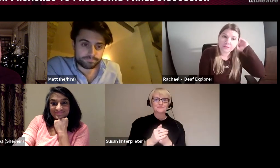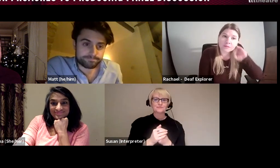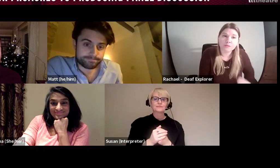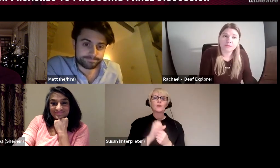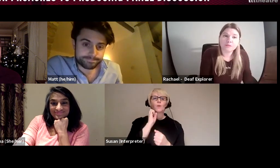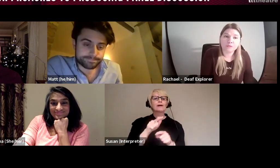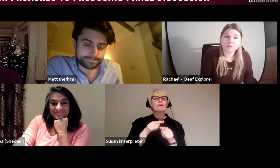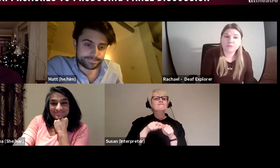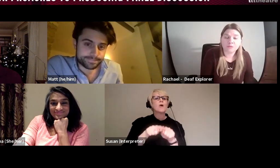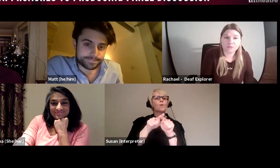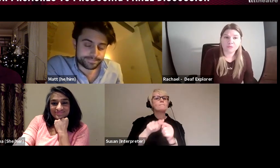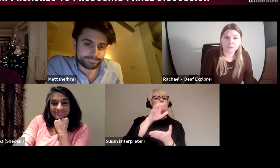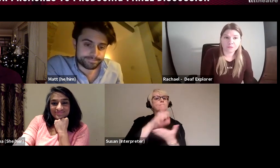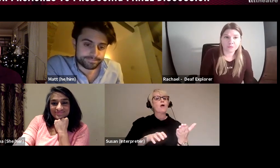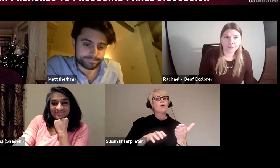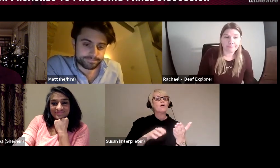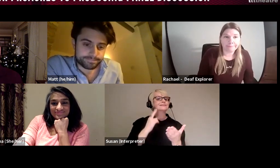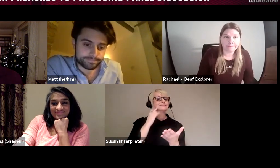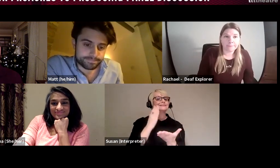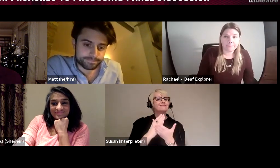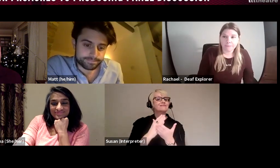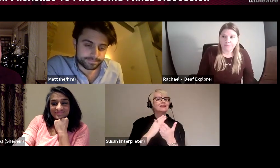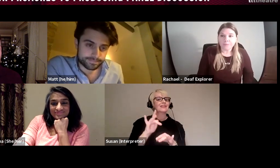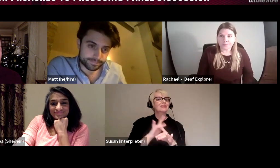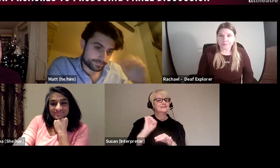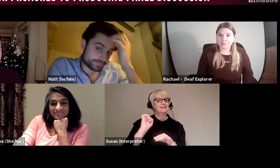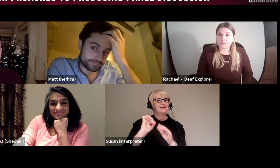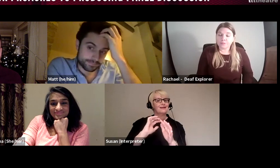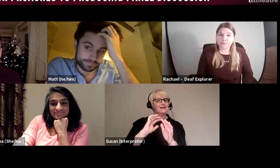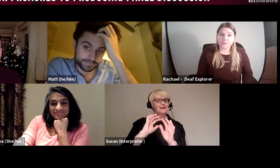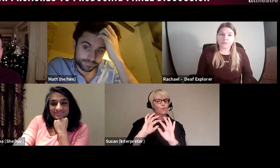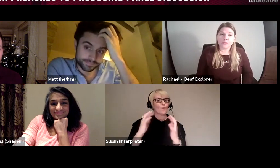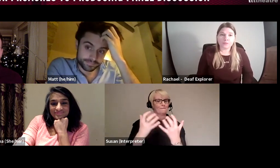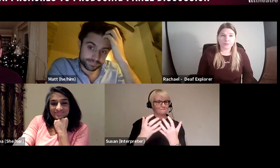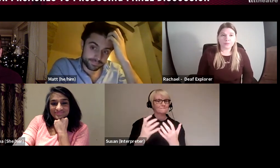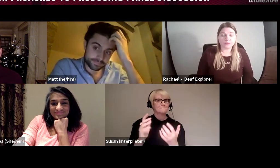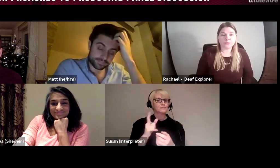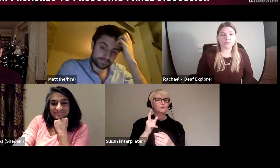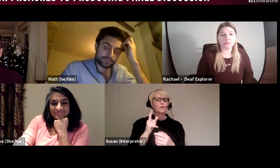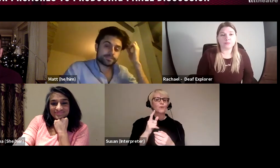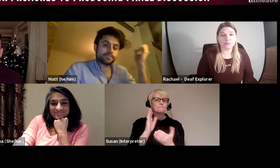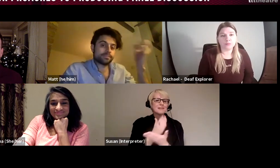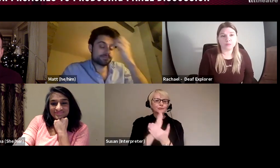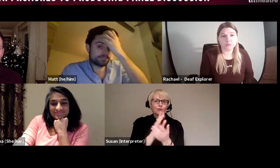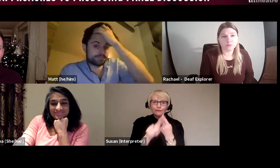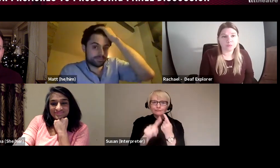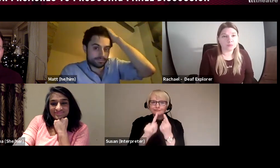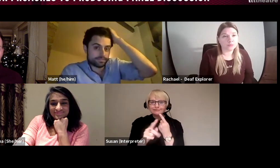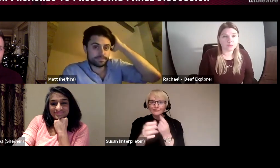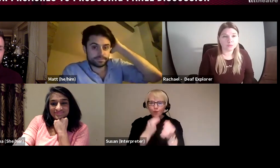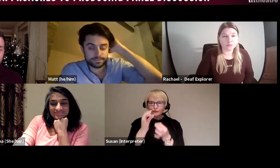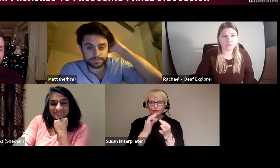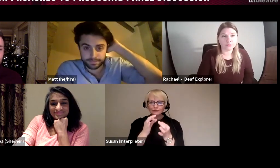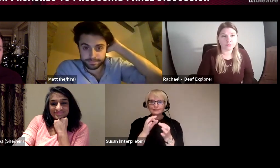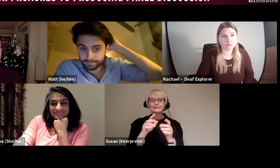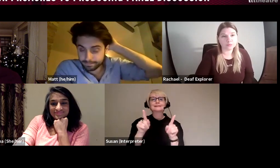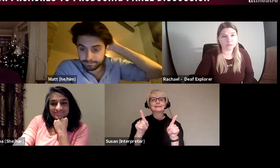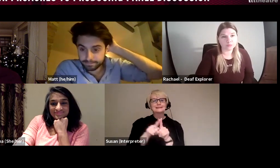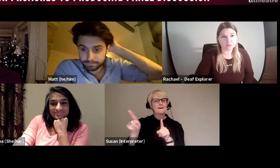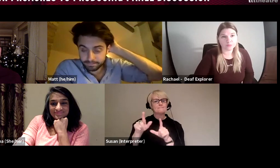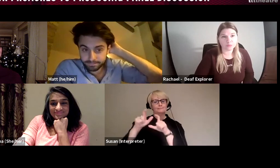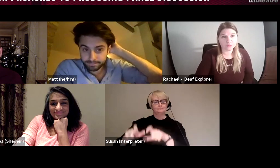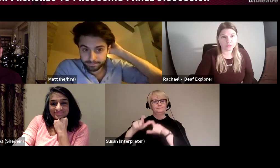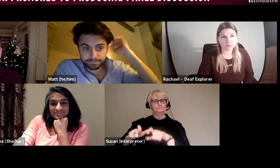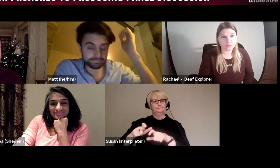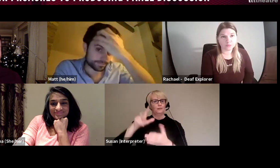on the Deafinitely Theatre web site. This talk will exist on You Tube so you can refer back to it